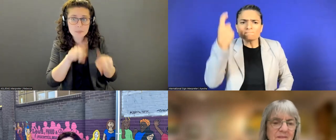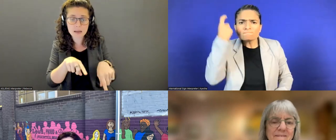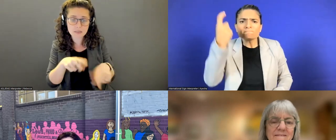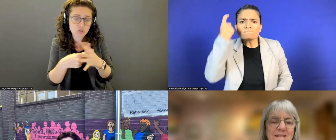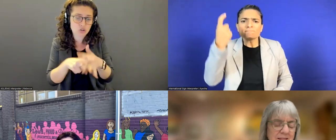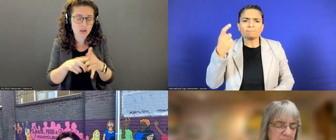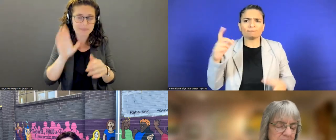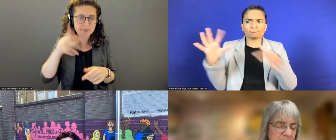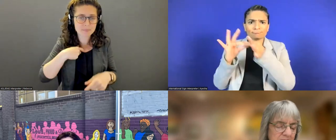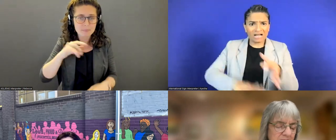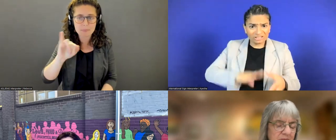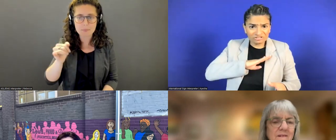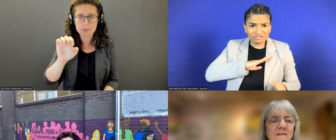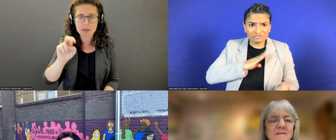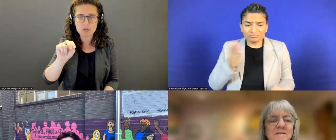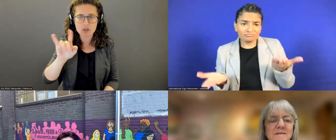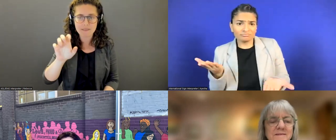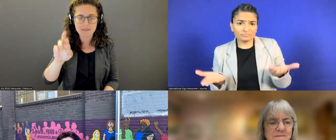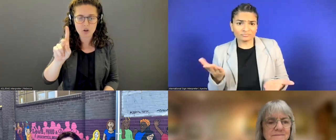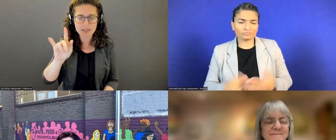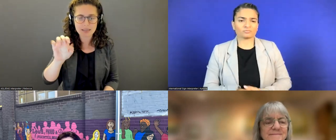This is Jennifer Kim from Save the Children.